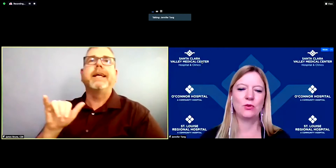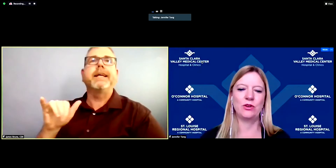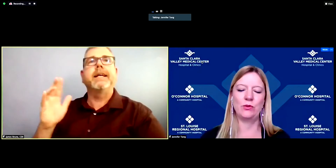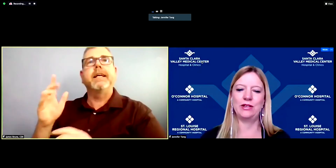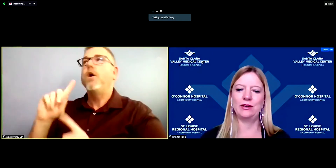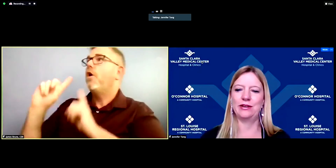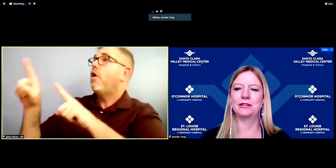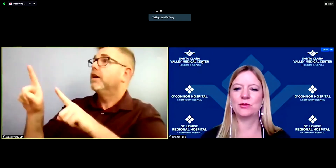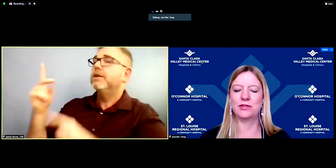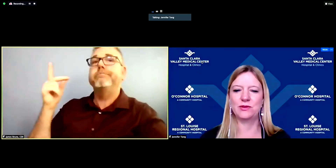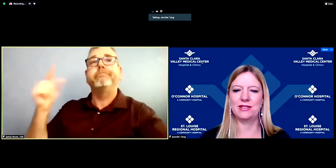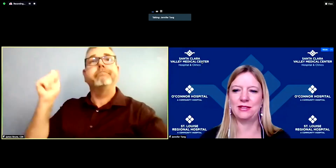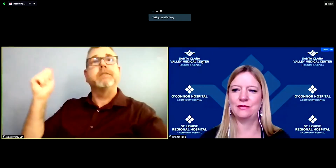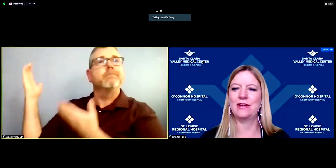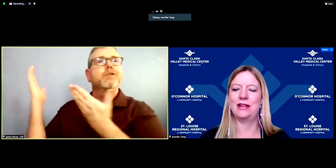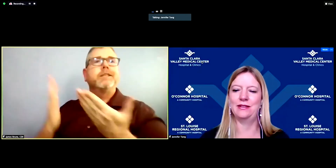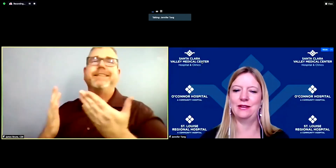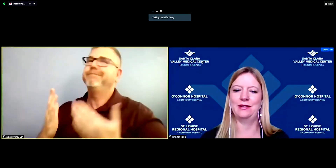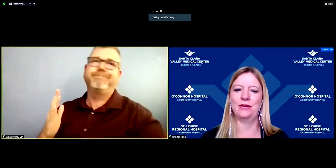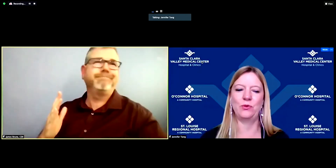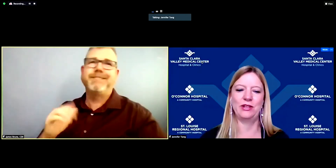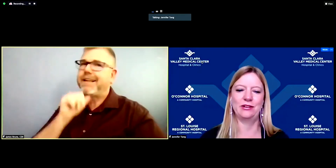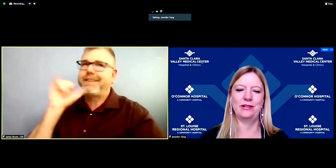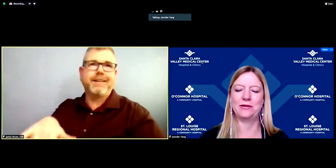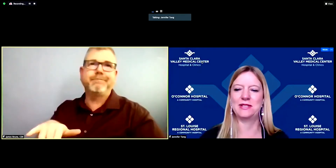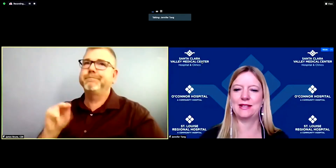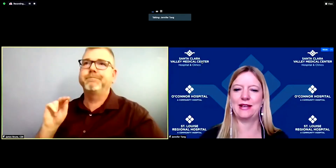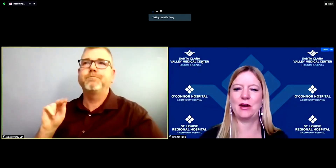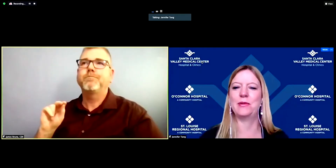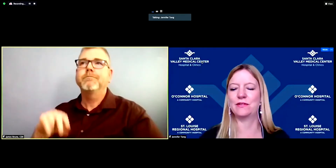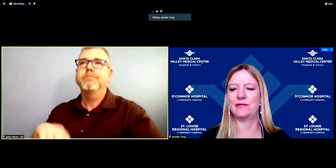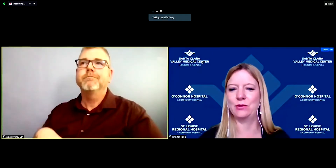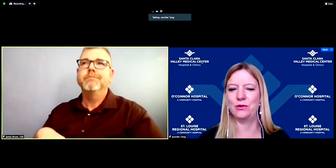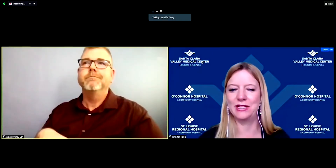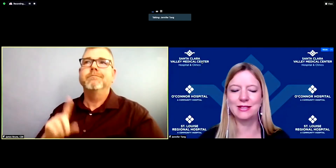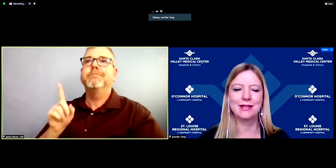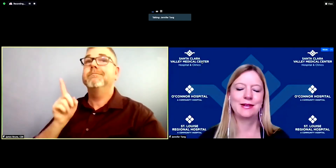what we are eligible to receive, and then we are allowed to say how much of that we want.